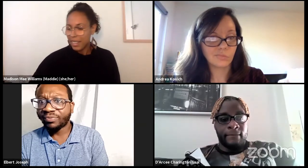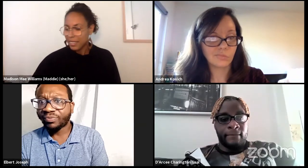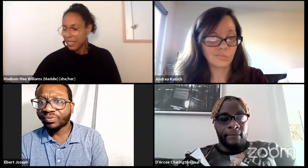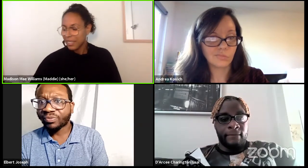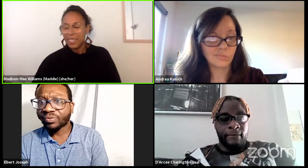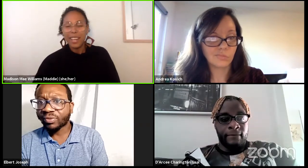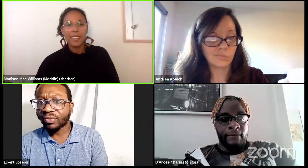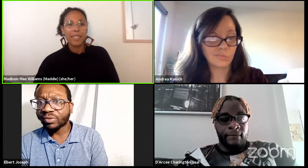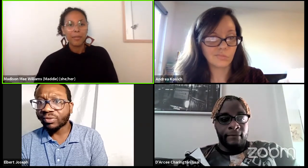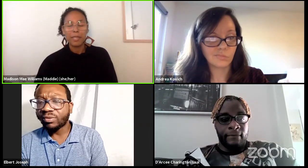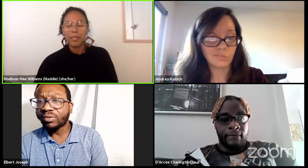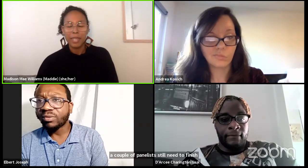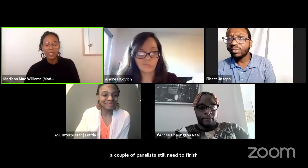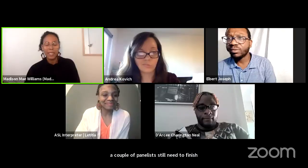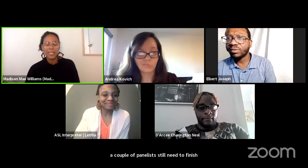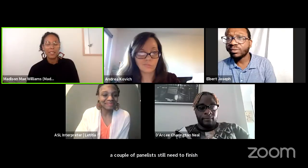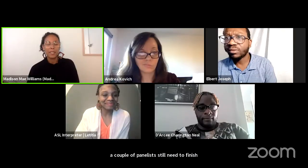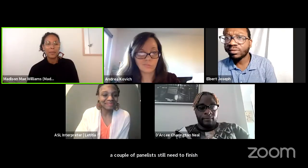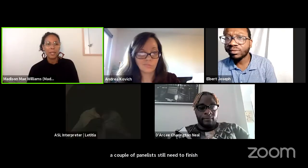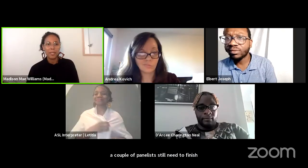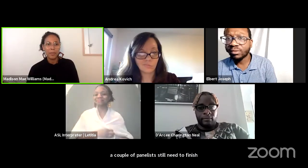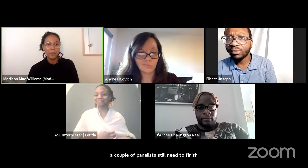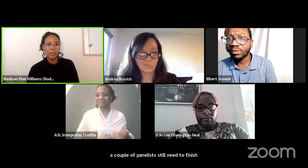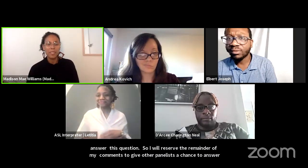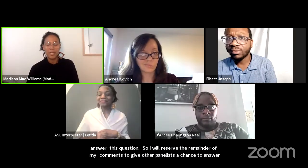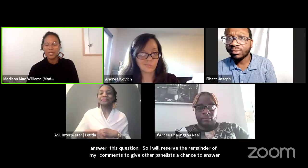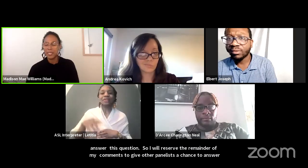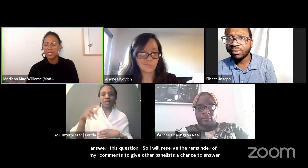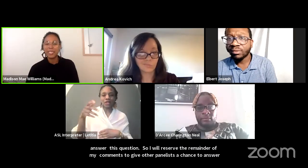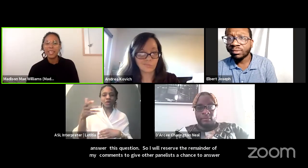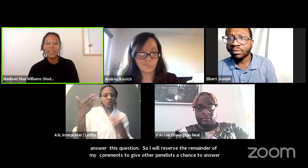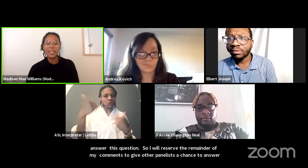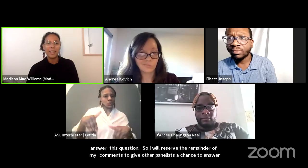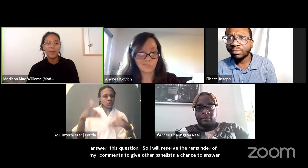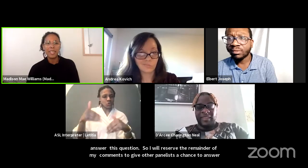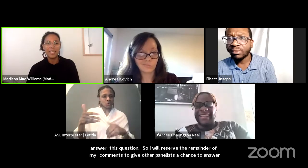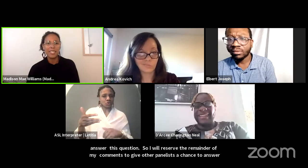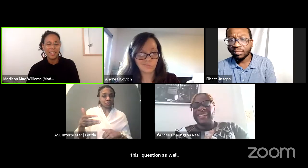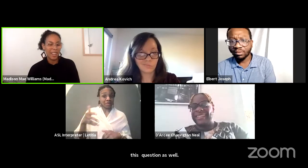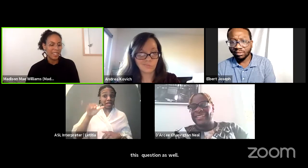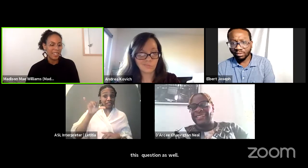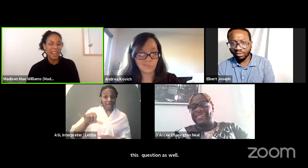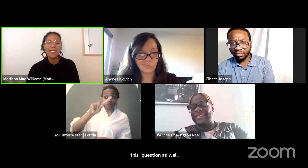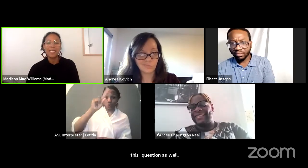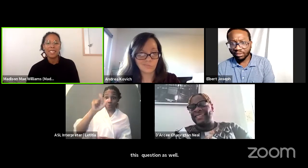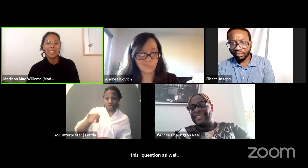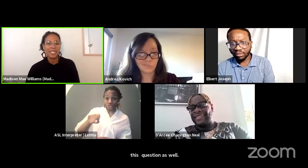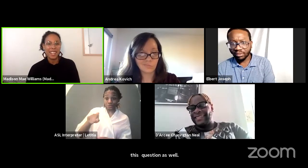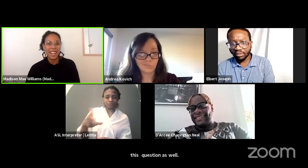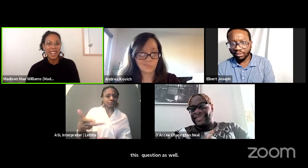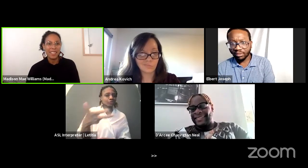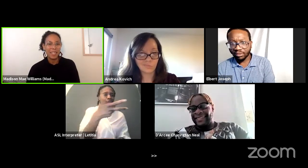I think that the three of y'all answered this question with such clarity and grace that I have nothing else to add.